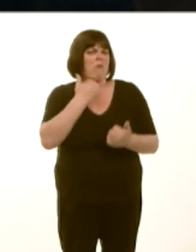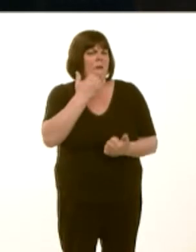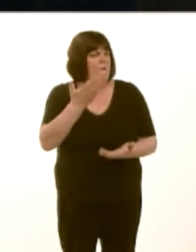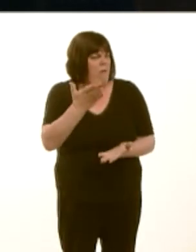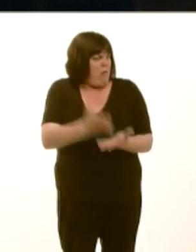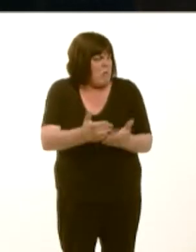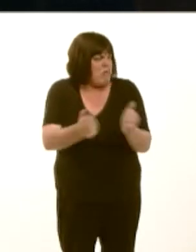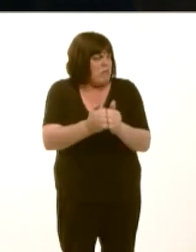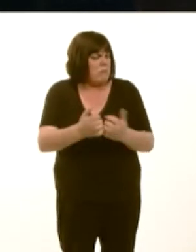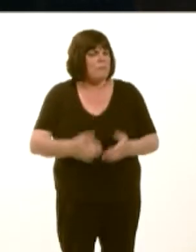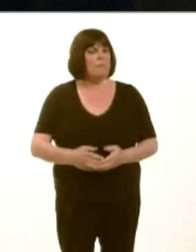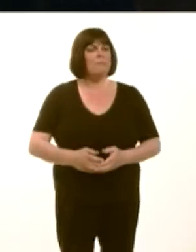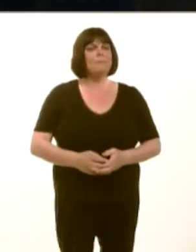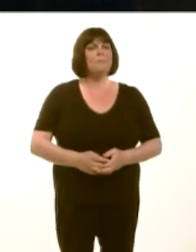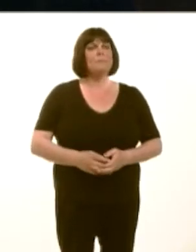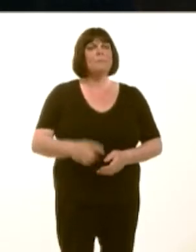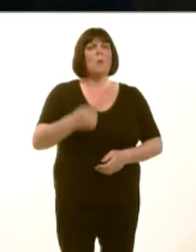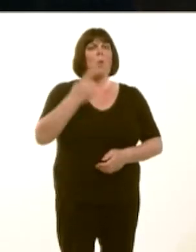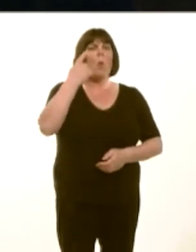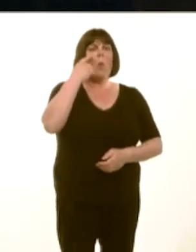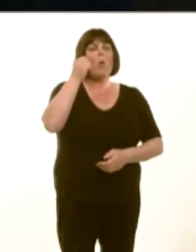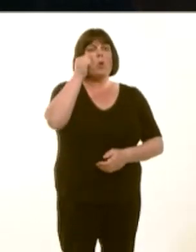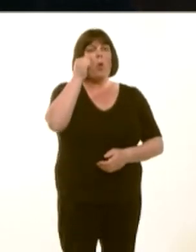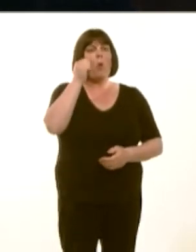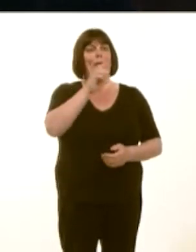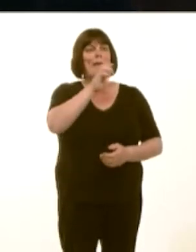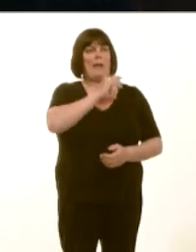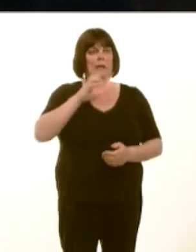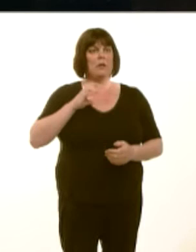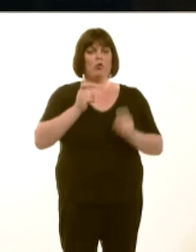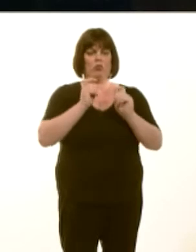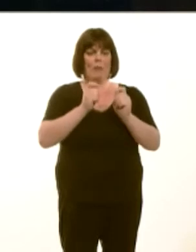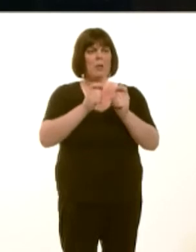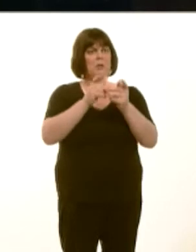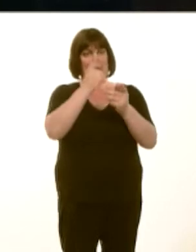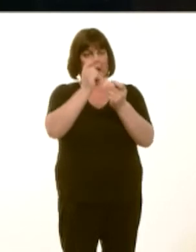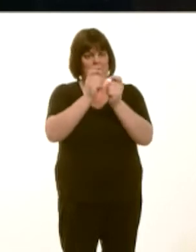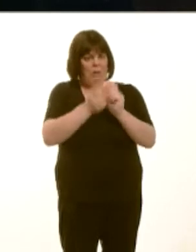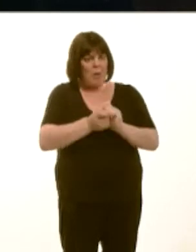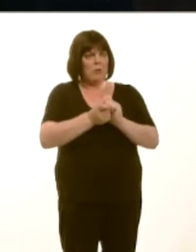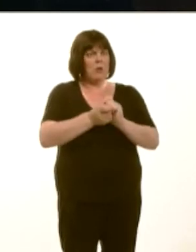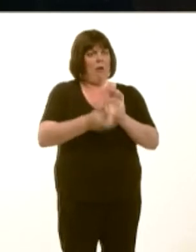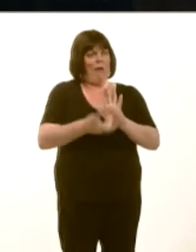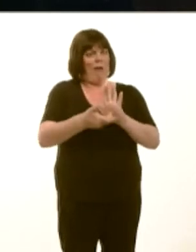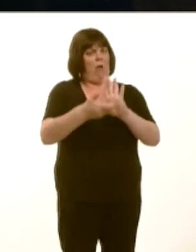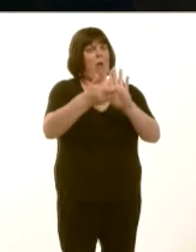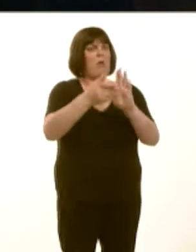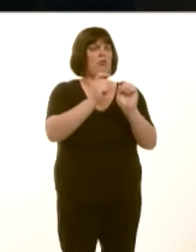Now, no-one is saying that that list of cancer treatment shouldnít change with time and be amended as evidence comes forward, but it really would be helpful if we had a list